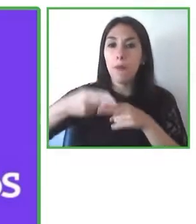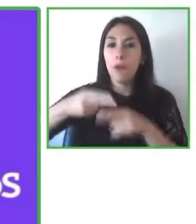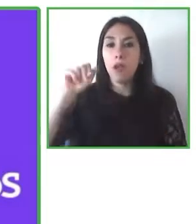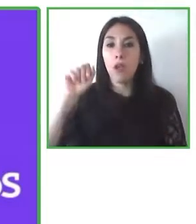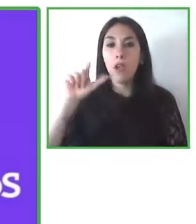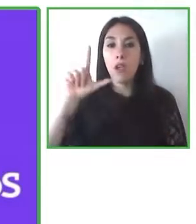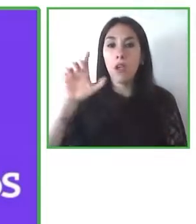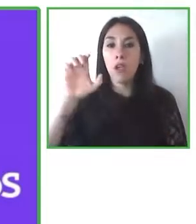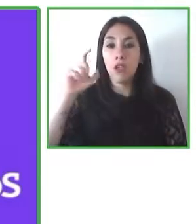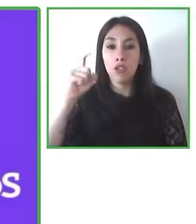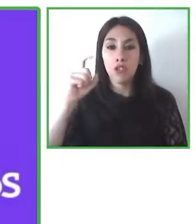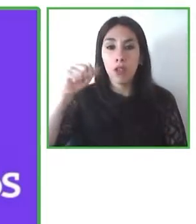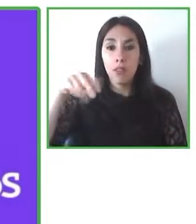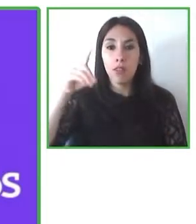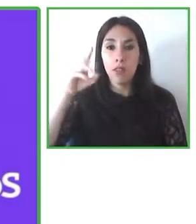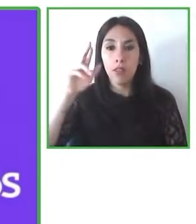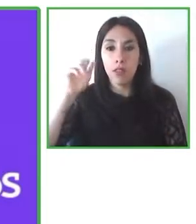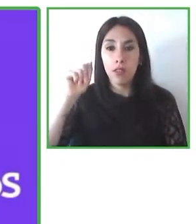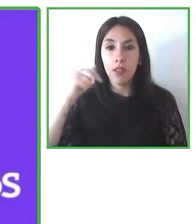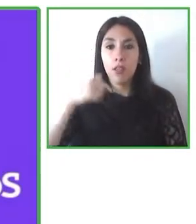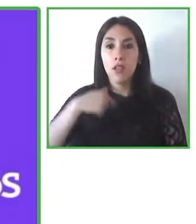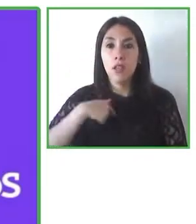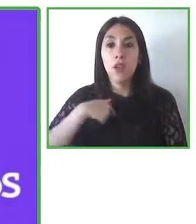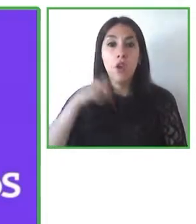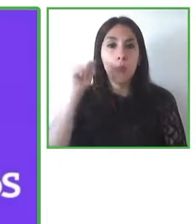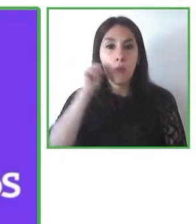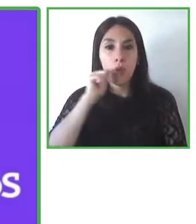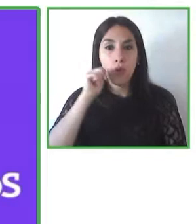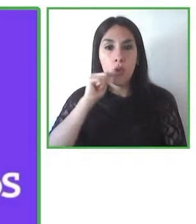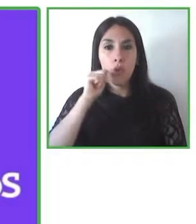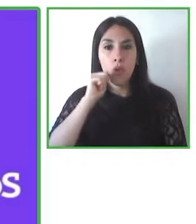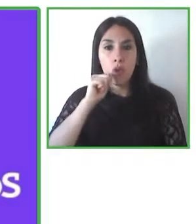and I’ve been working as a researcher in neuroscience and started disability